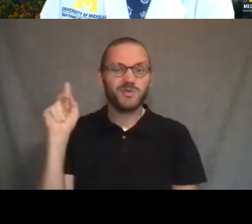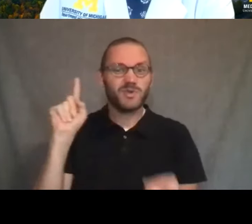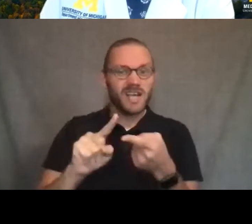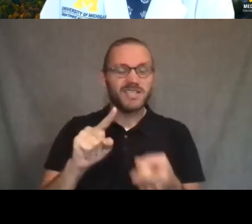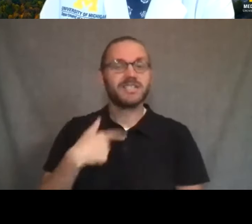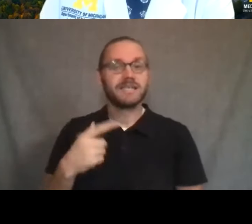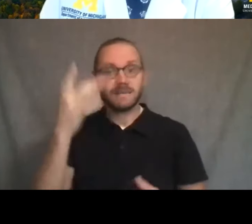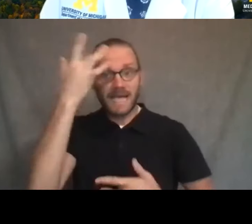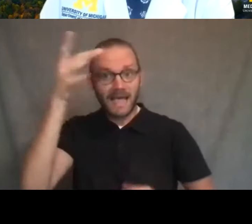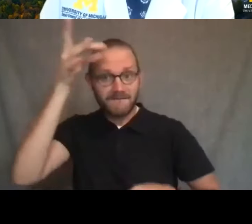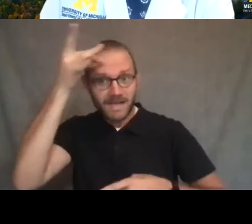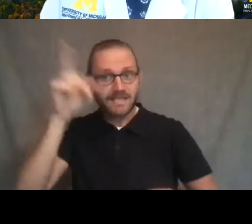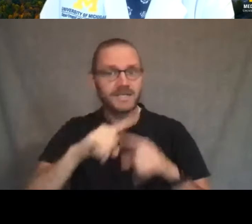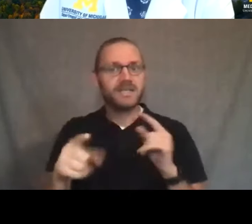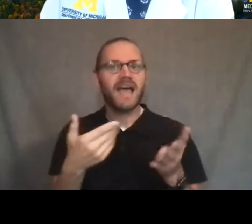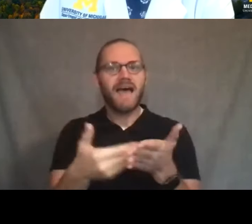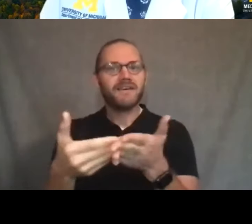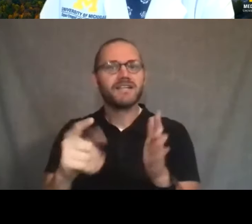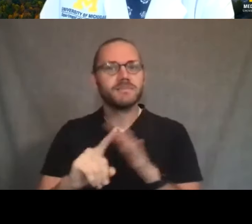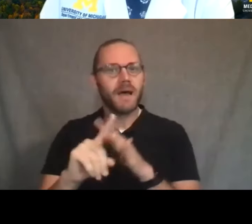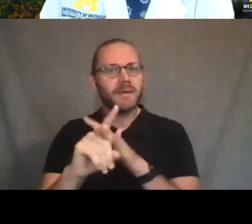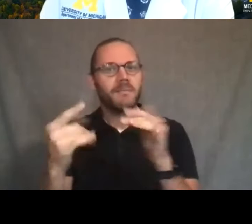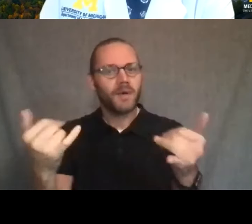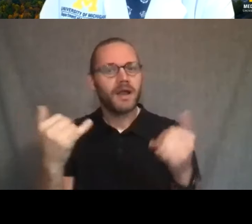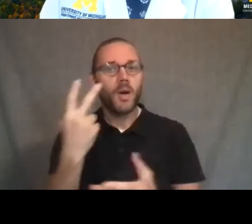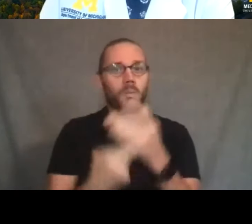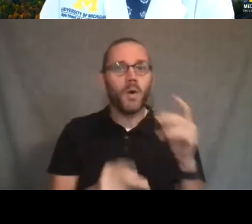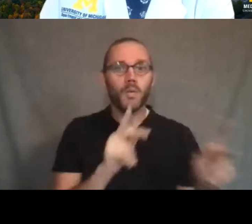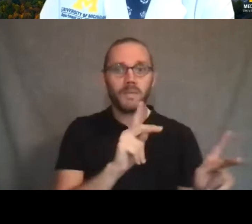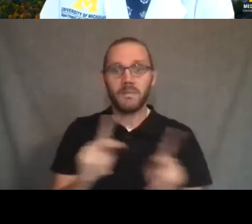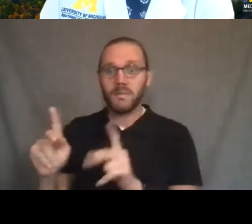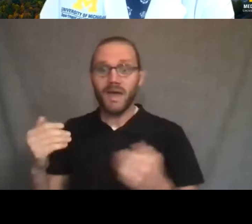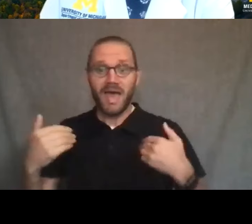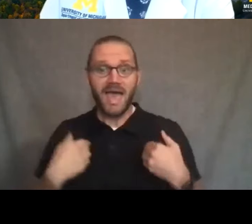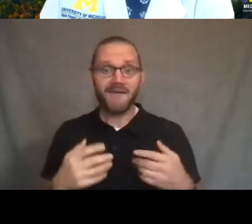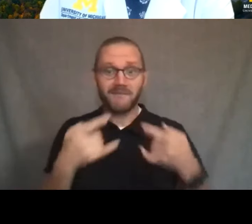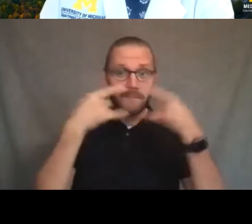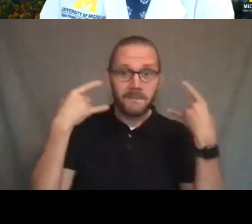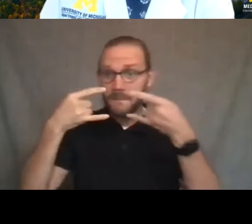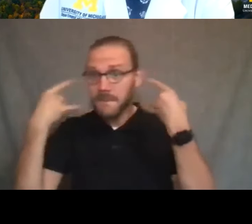The evidence coming out about situations where both parties are masked is on par with that,